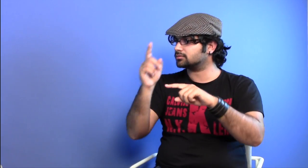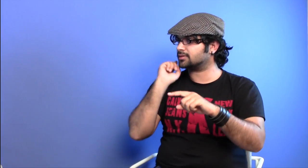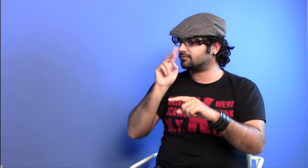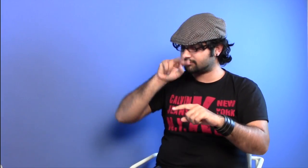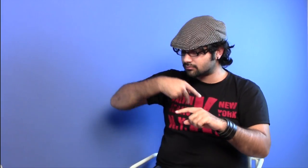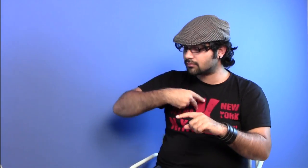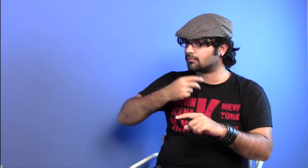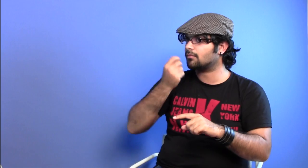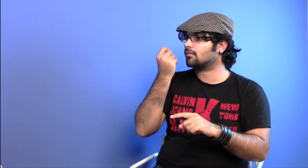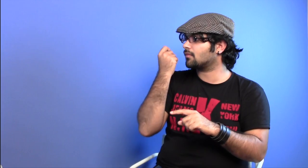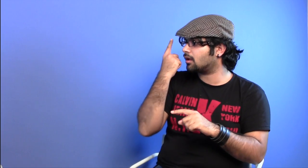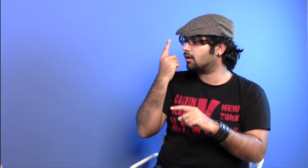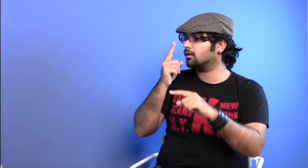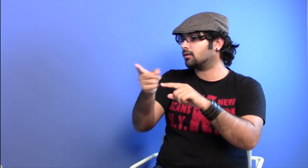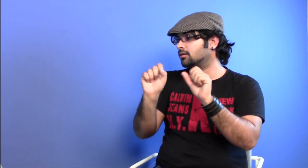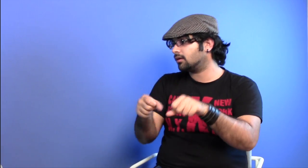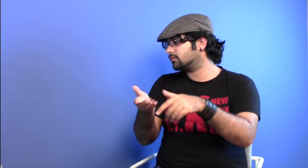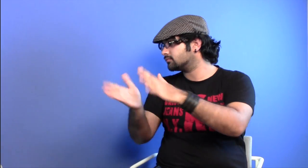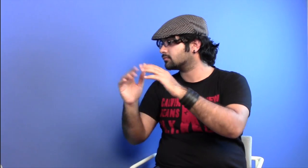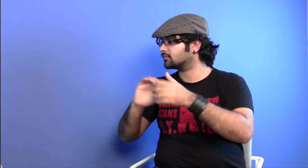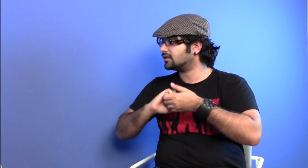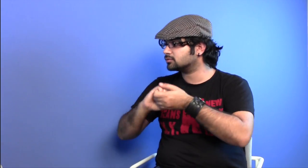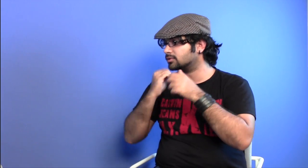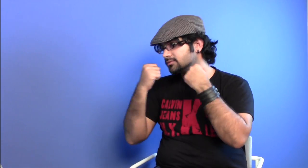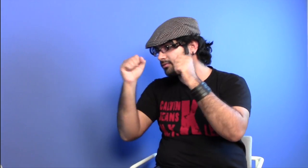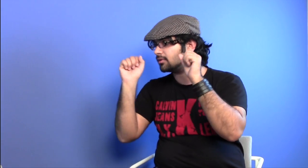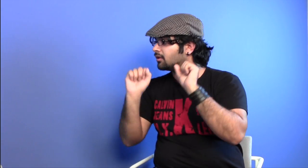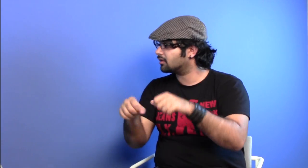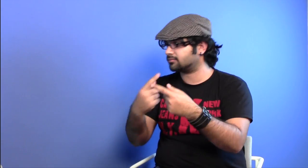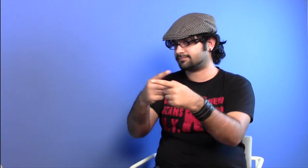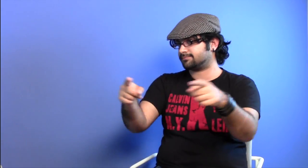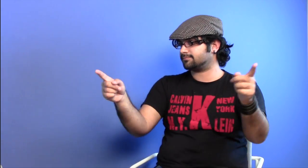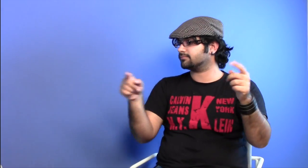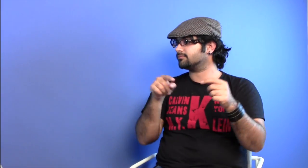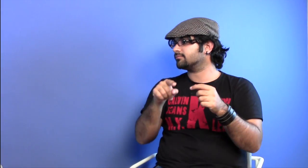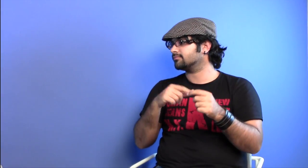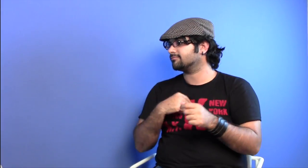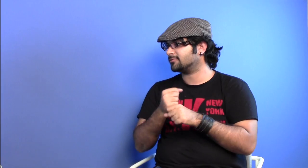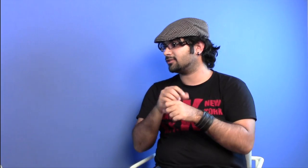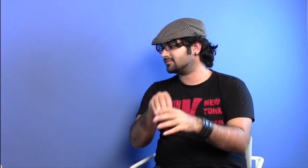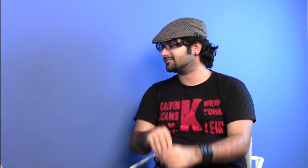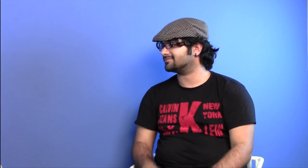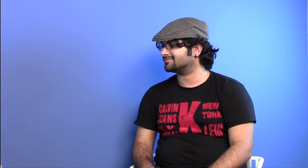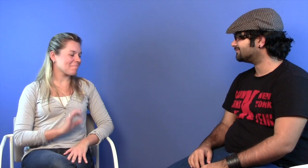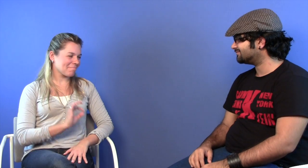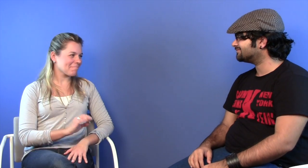We also do a personal development training to help Deaf people know themselves more as an individual with skills.